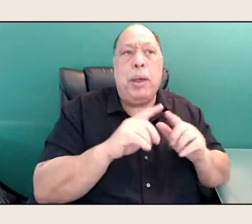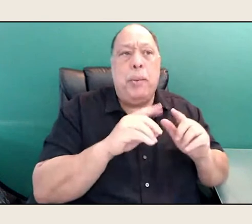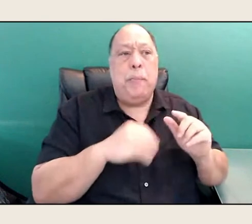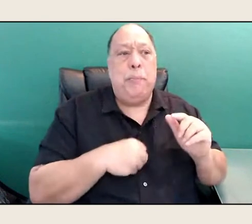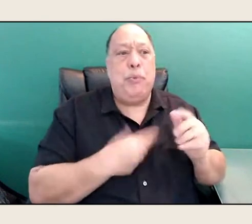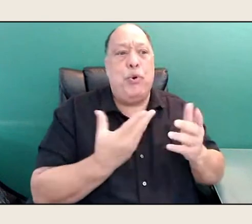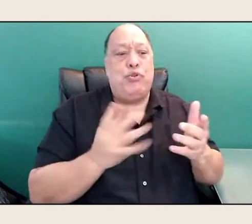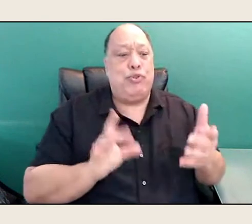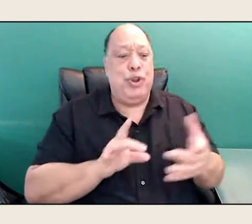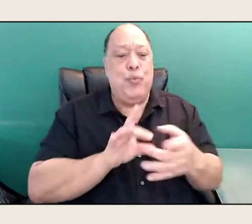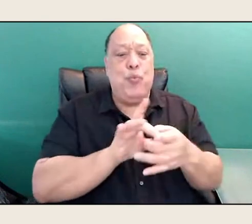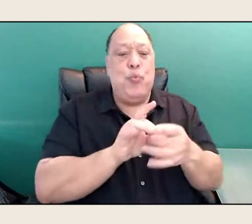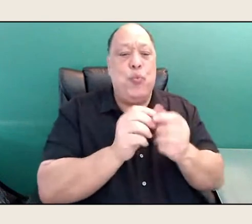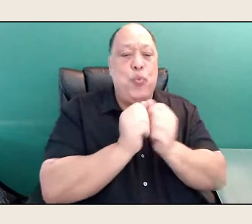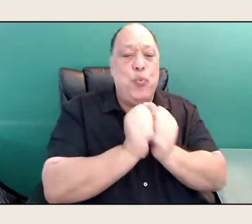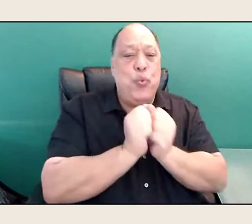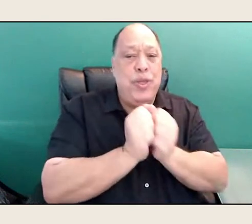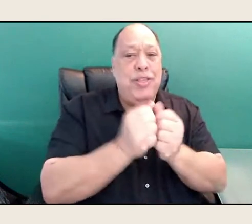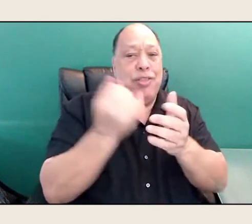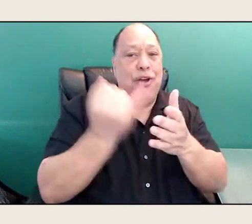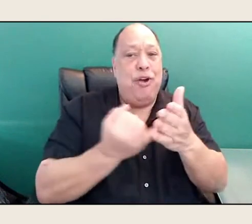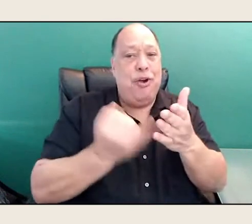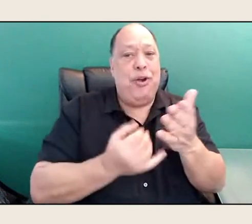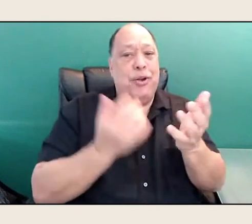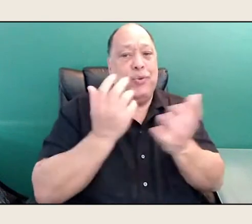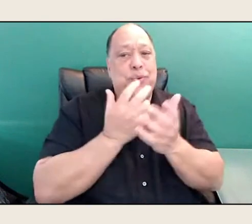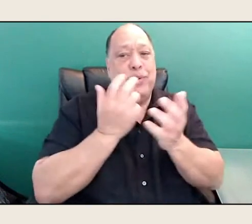as not like a craft,